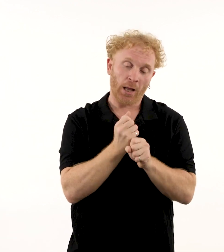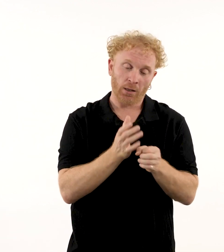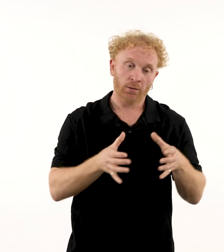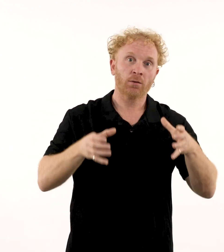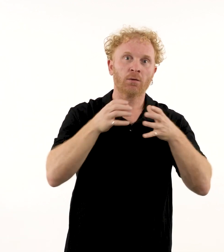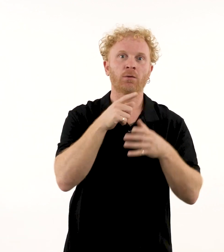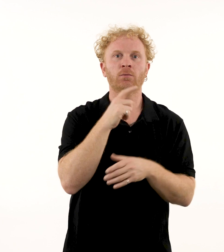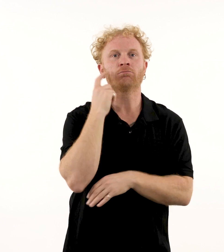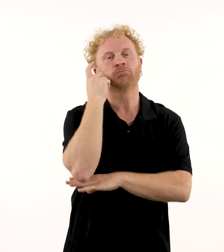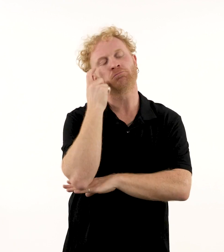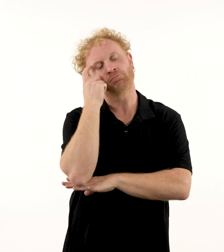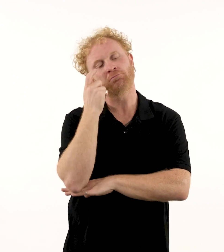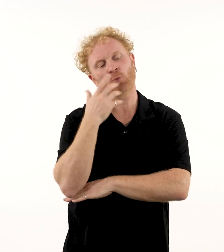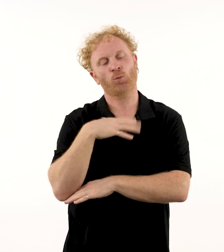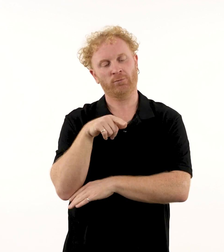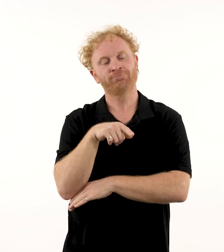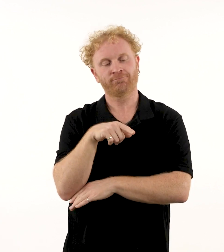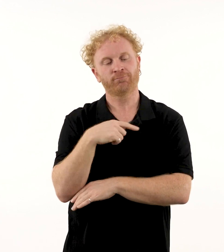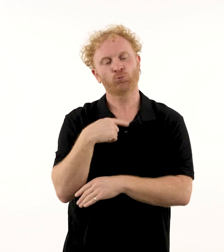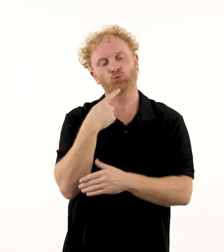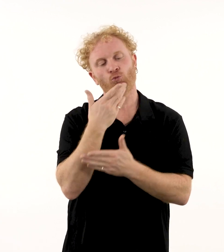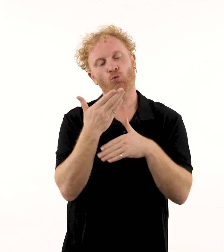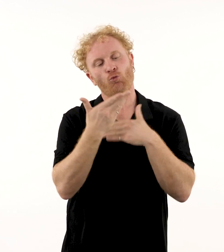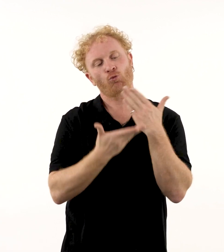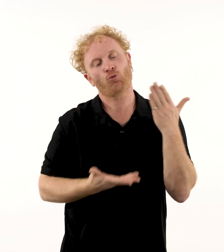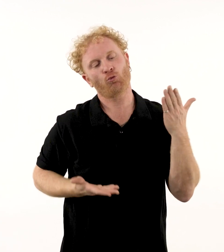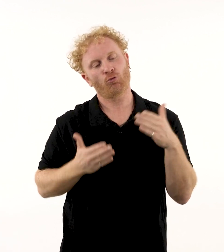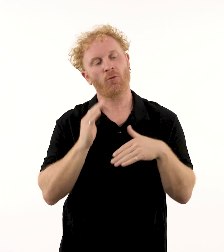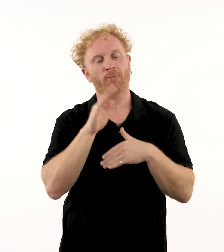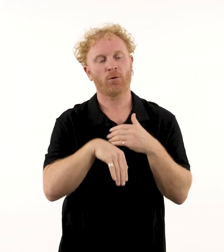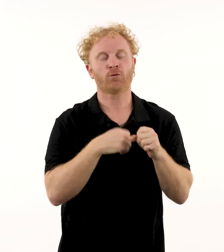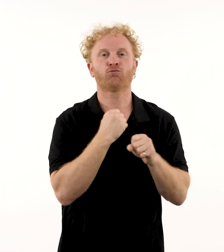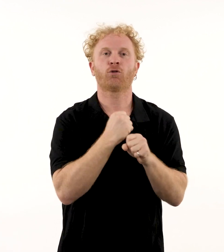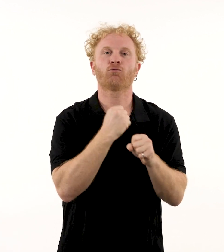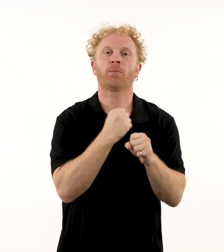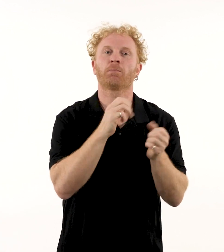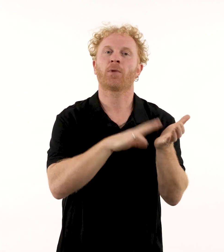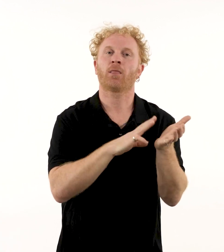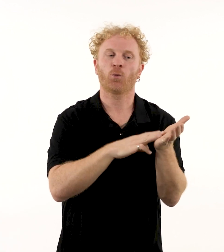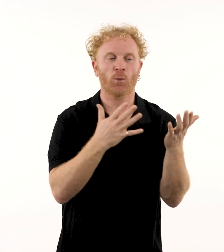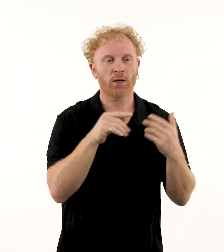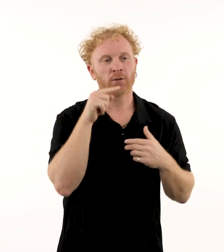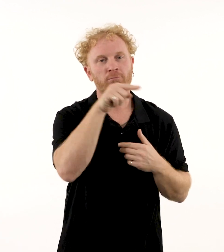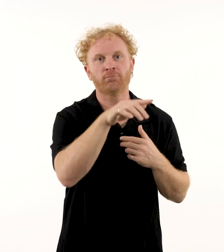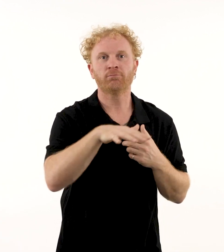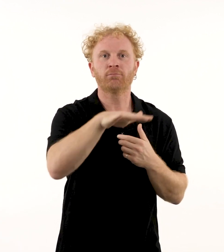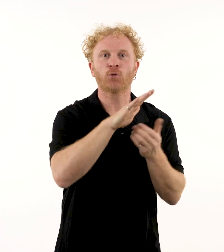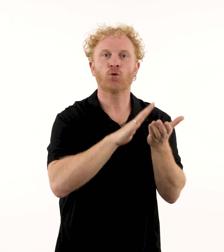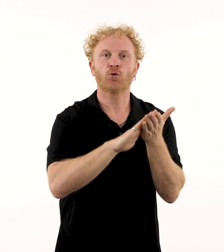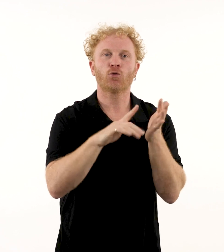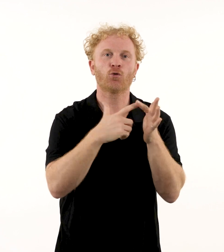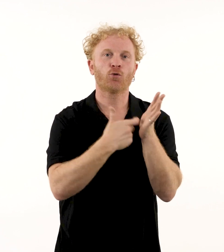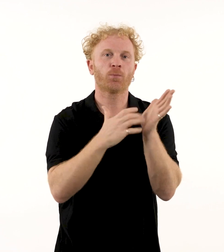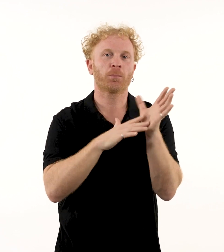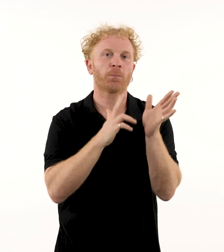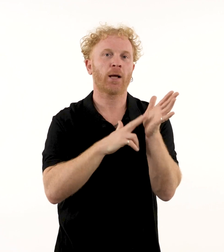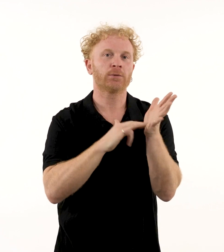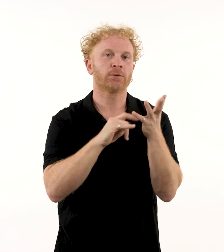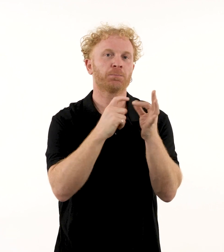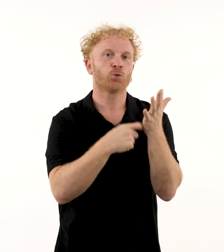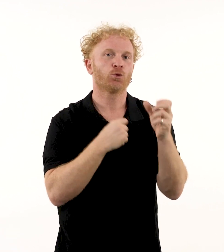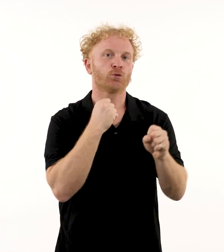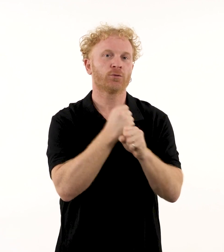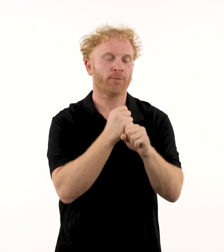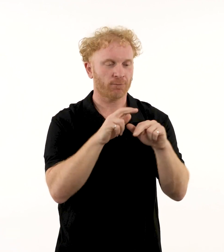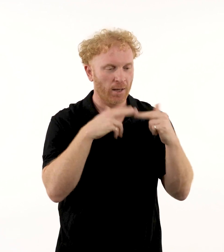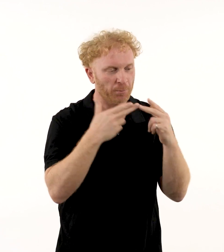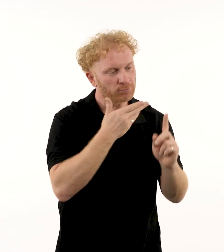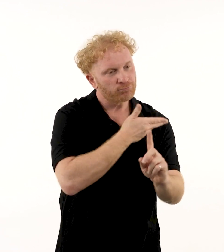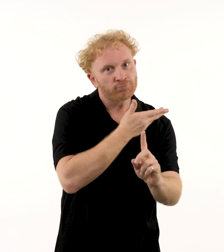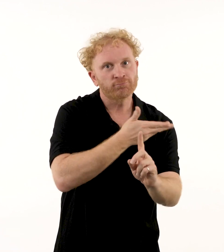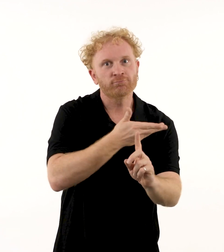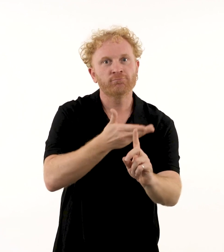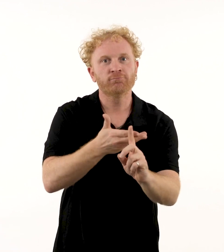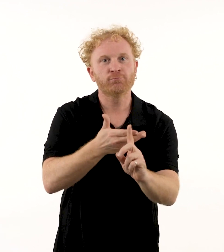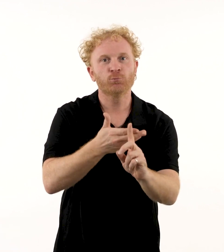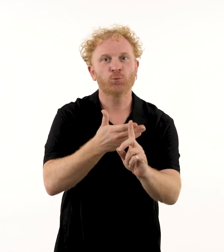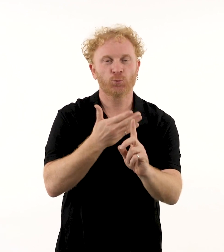‘but when I finished [it], I wanted to find a way to share Florrie’s story for all the Hermannsburg family,